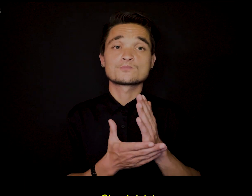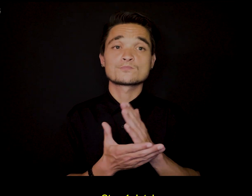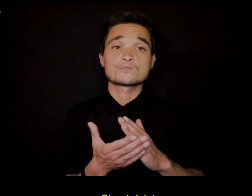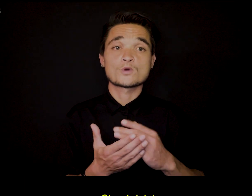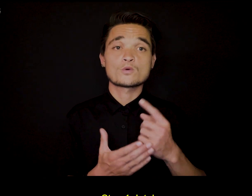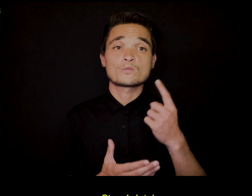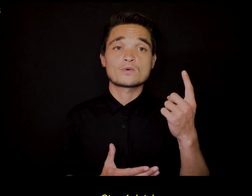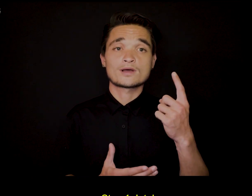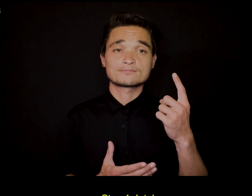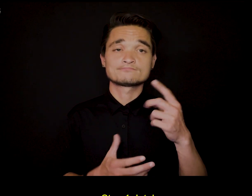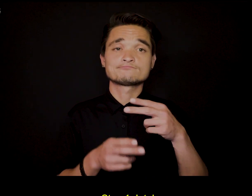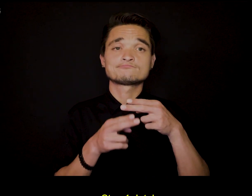Step 1: Intake